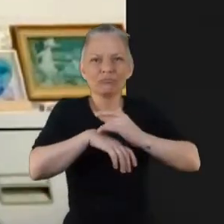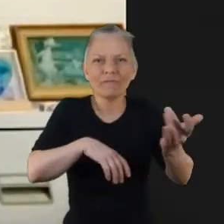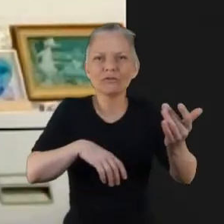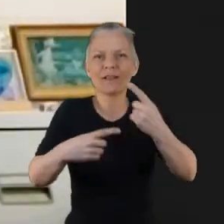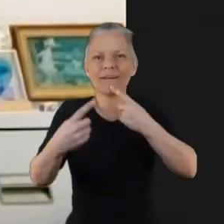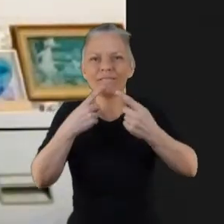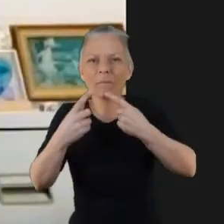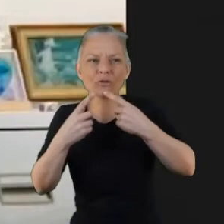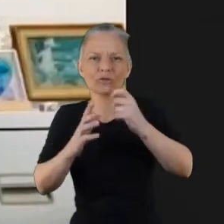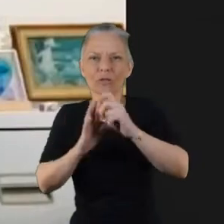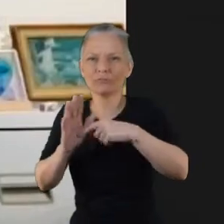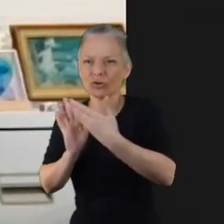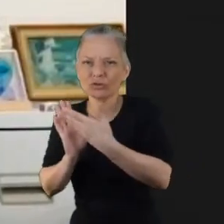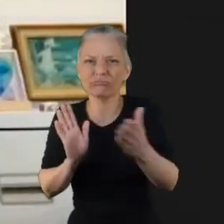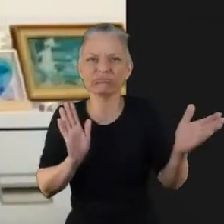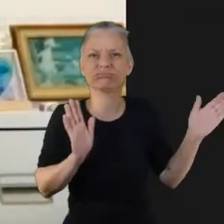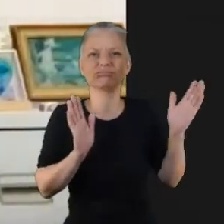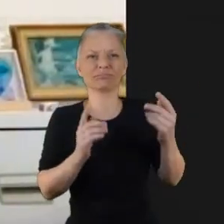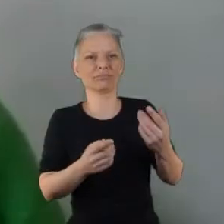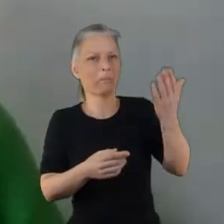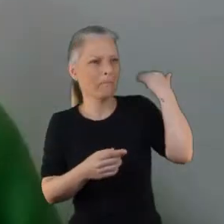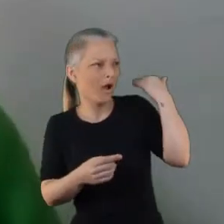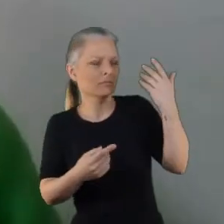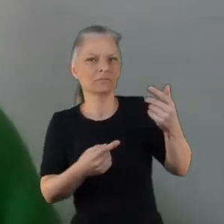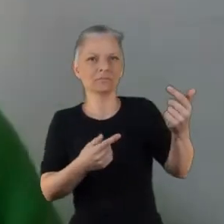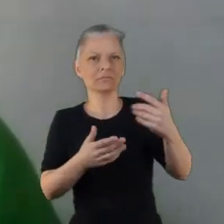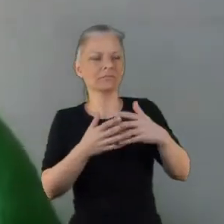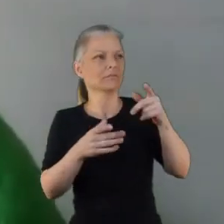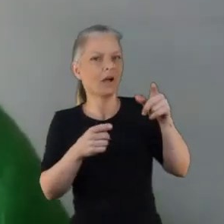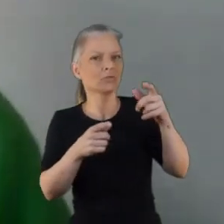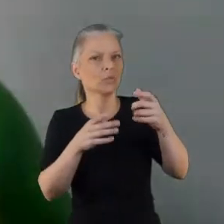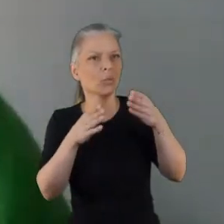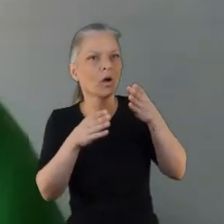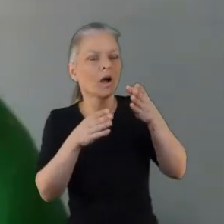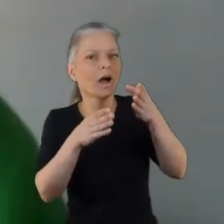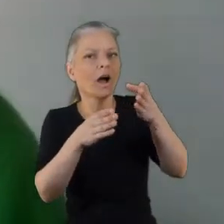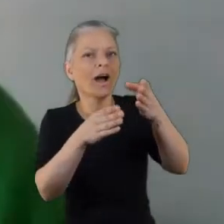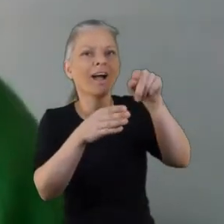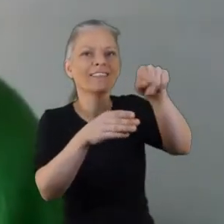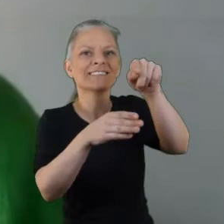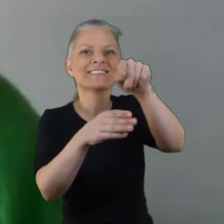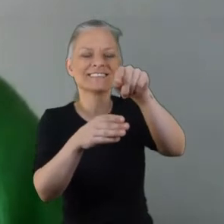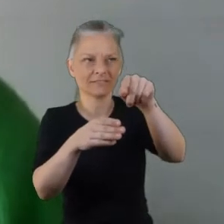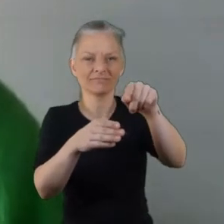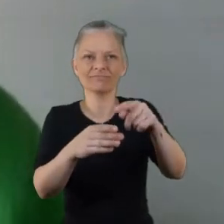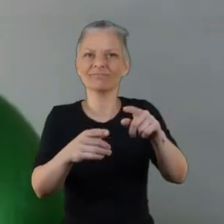human approach which was lovely . Thank you, so we're now going to move into the final part of the podcast but I really